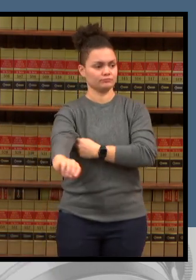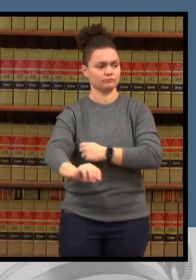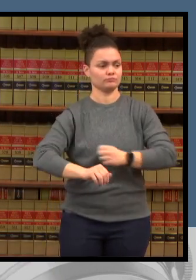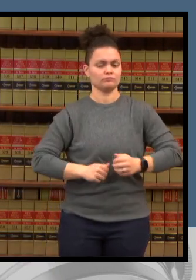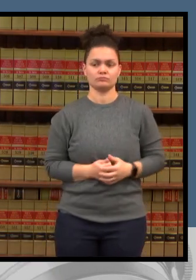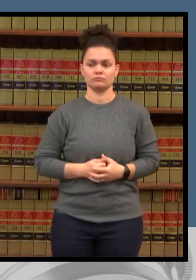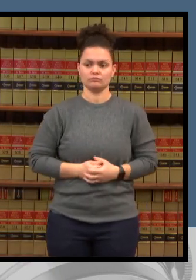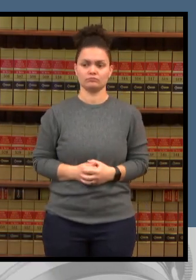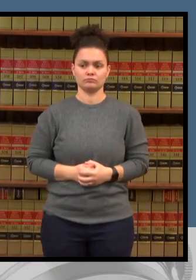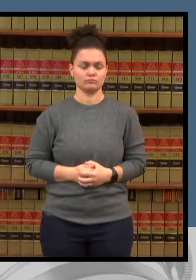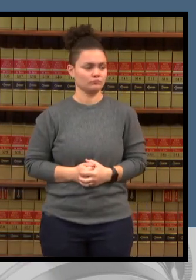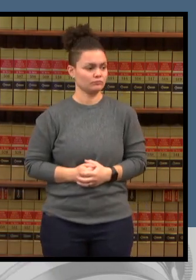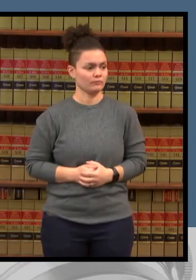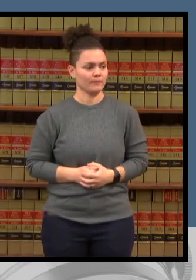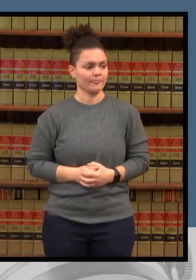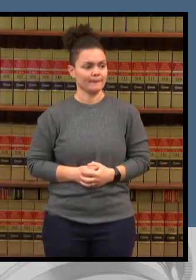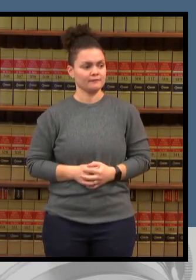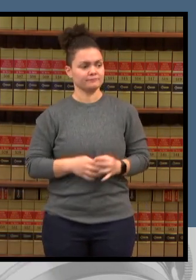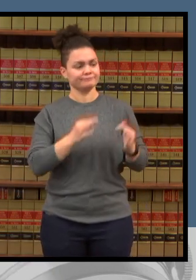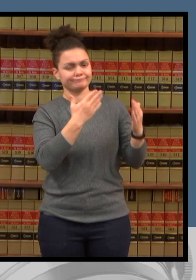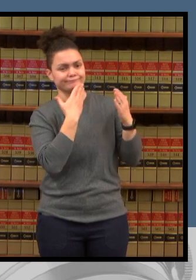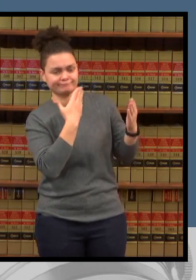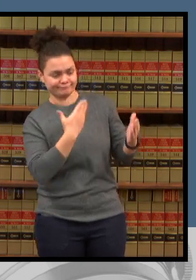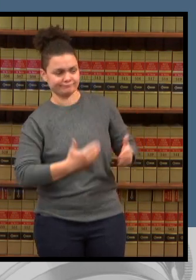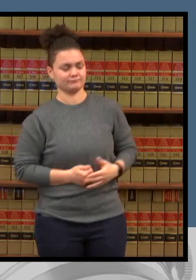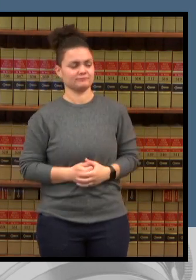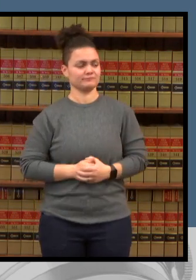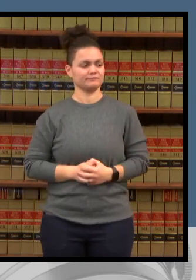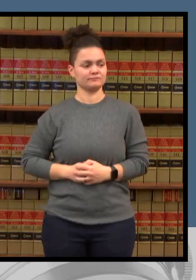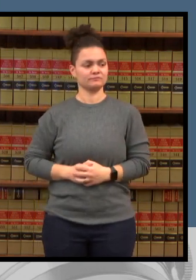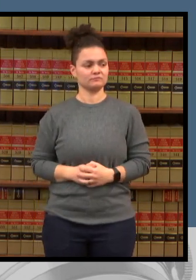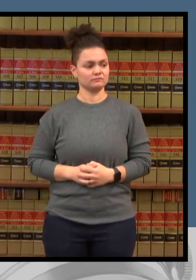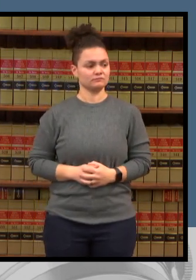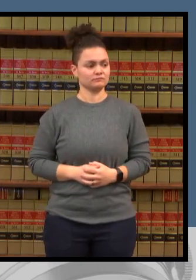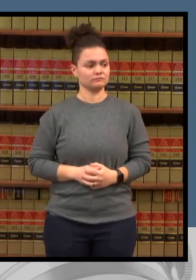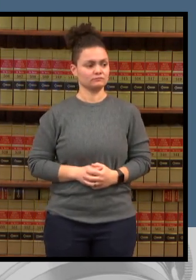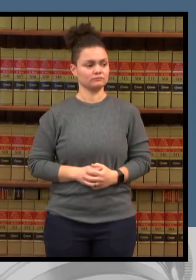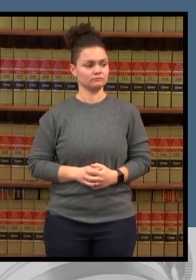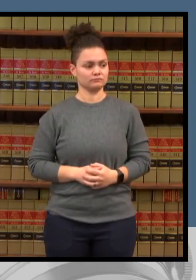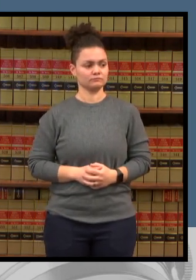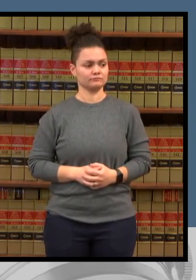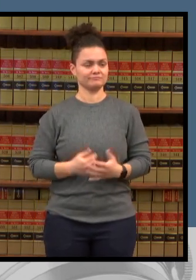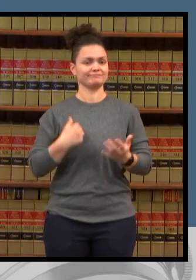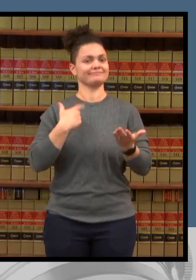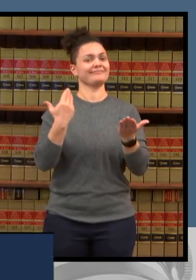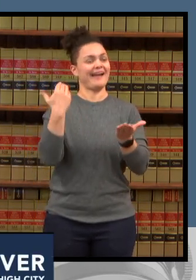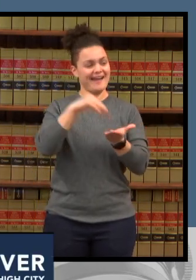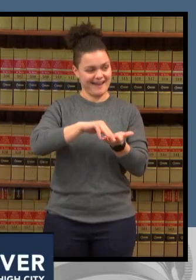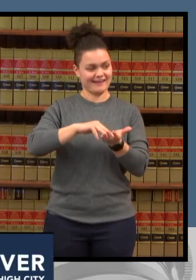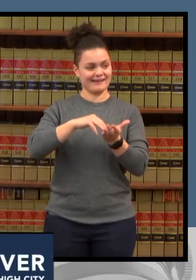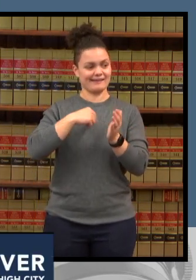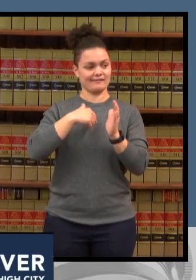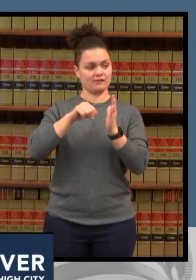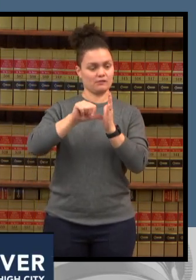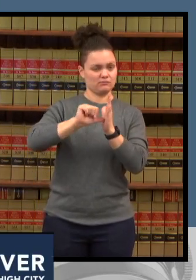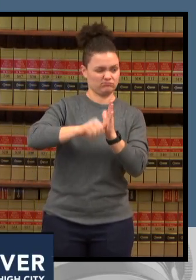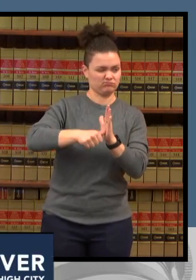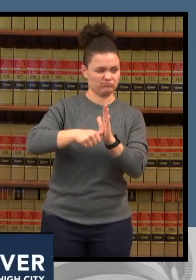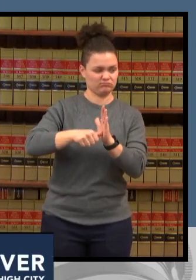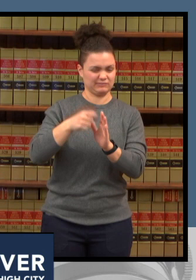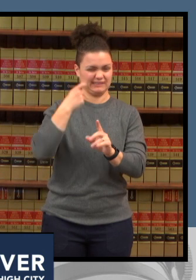thank you dr price i definitely want to re-emphasize what i said shared regarding